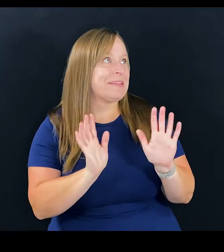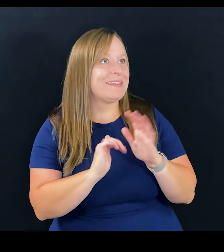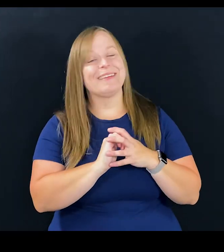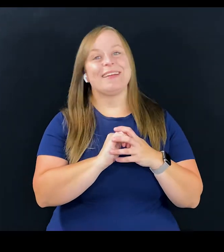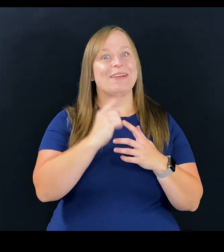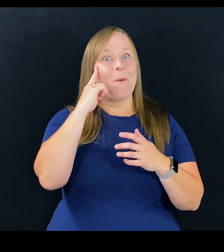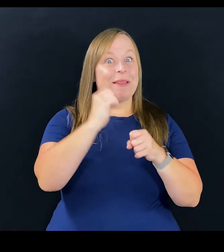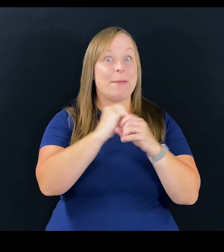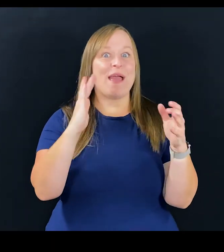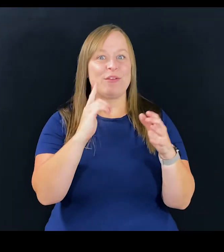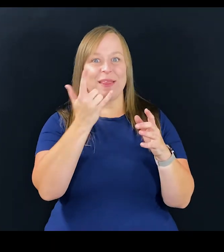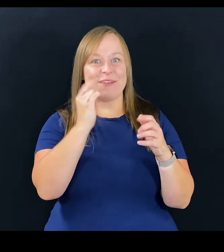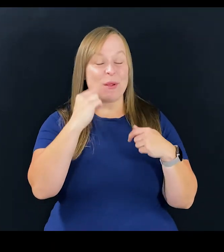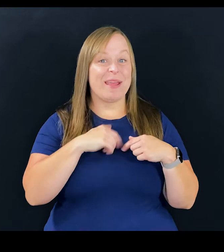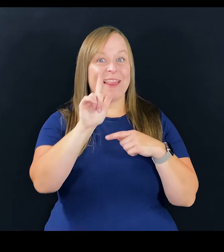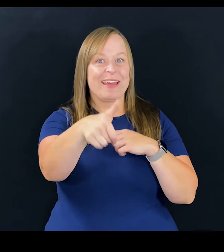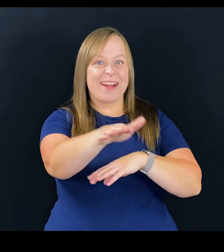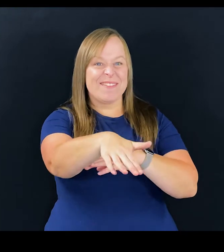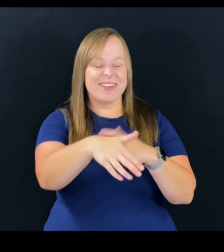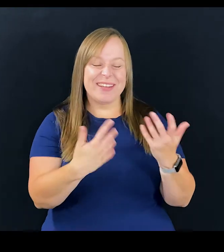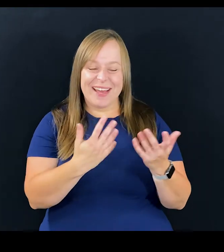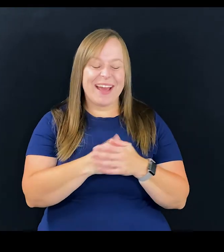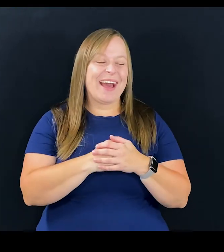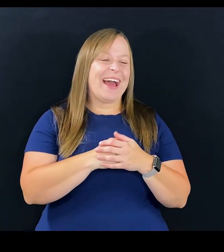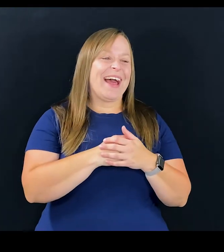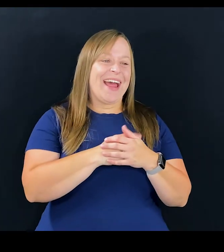So you can only imagine what it's like for me later on in the afternoon,